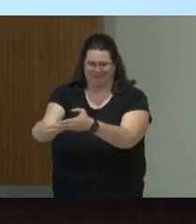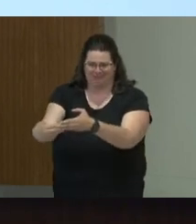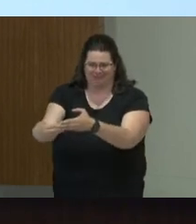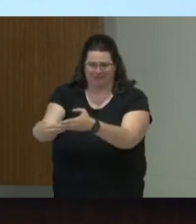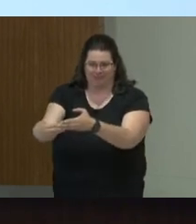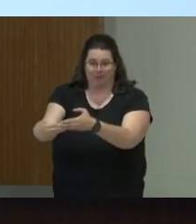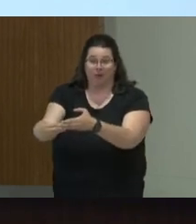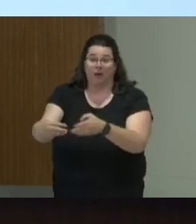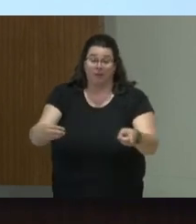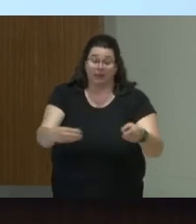but where is the leading,